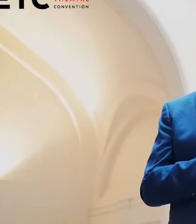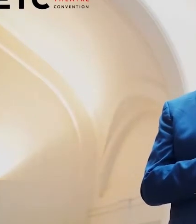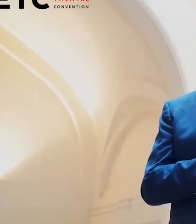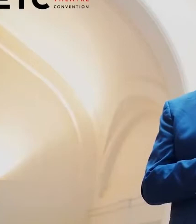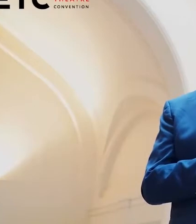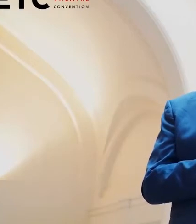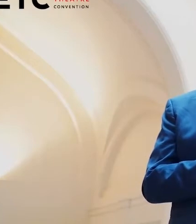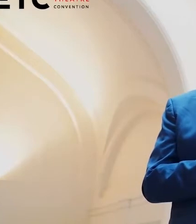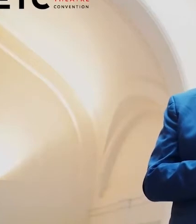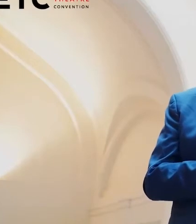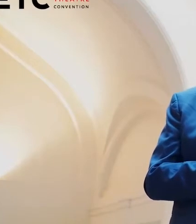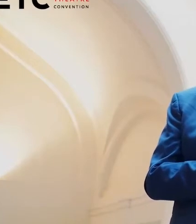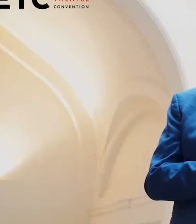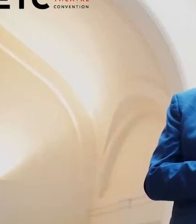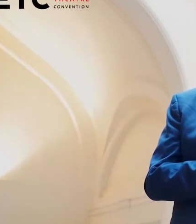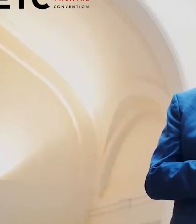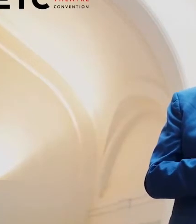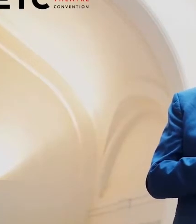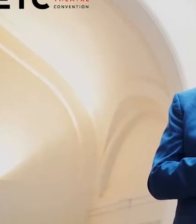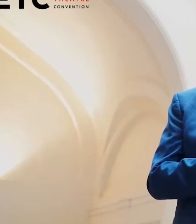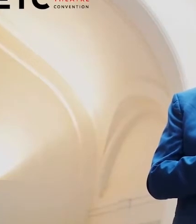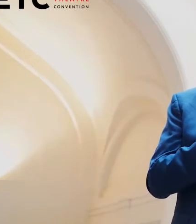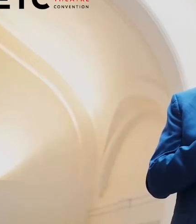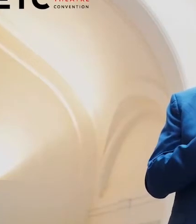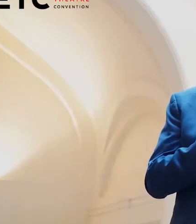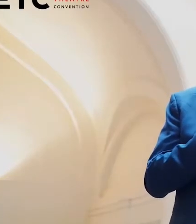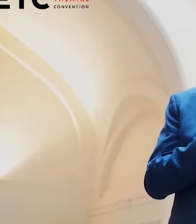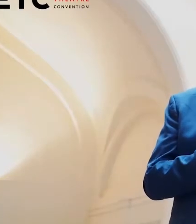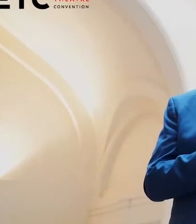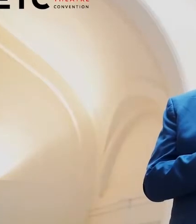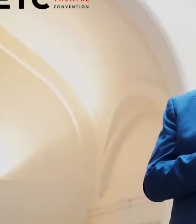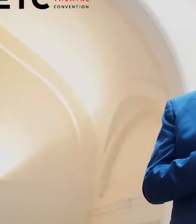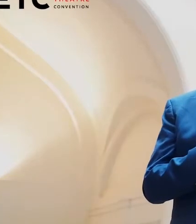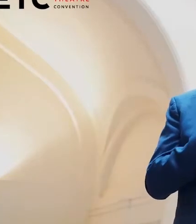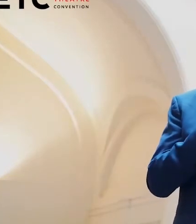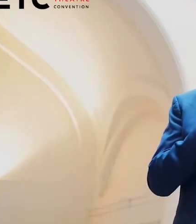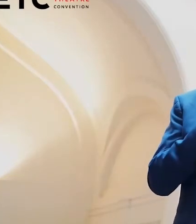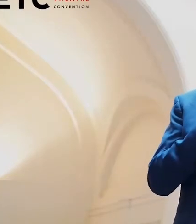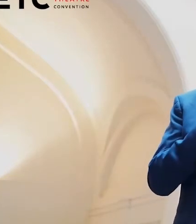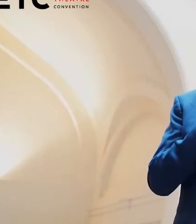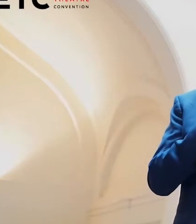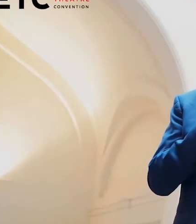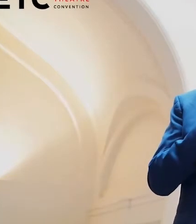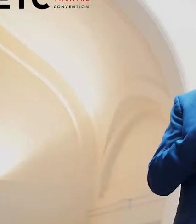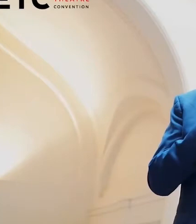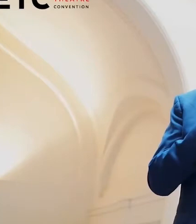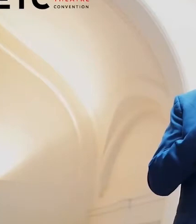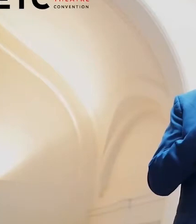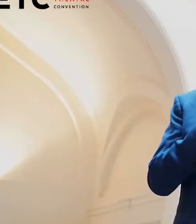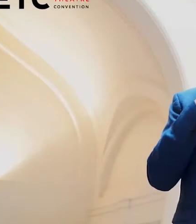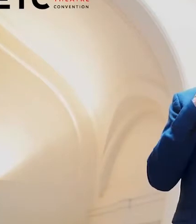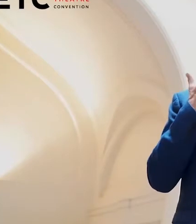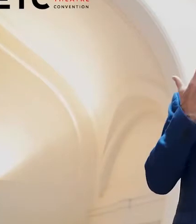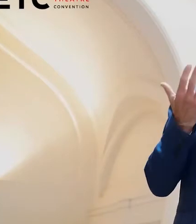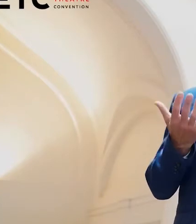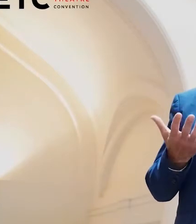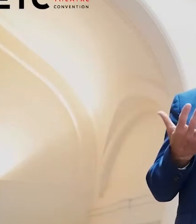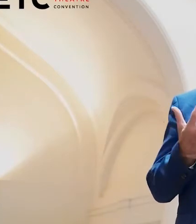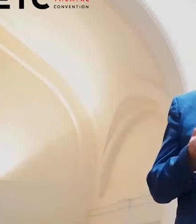We are very proud to share our new works, to discuss with our colleagues,